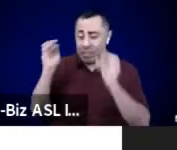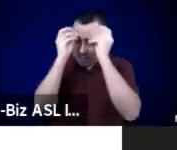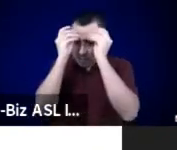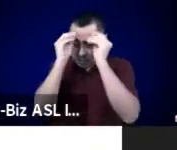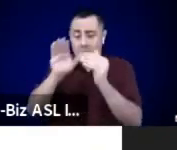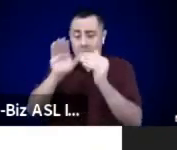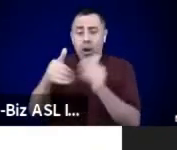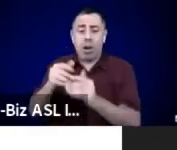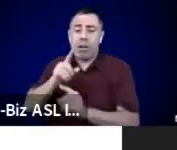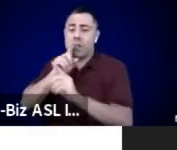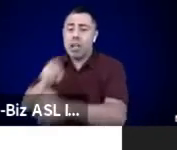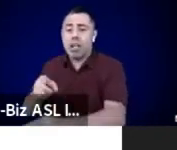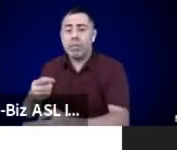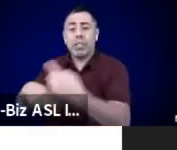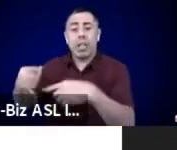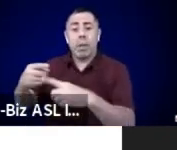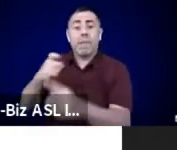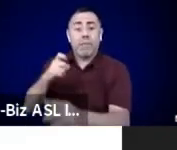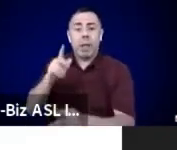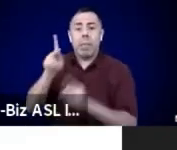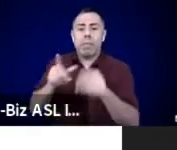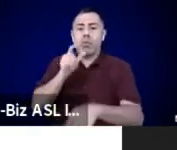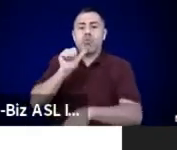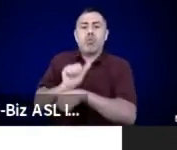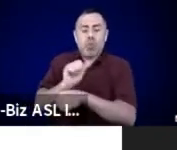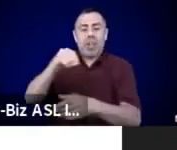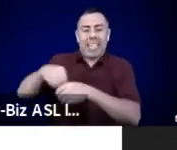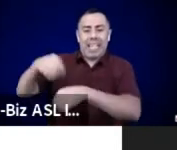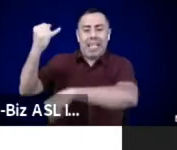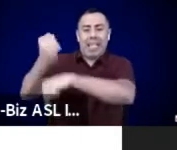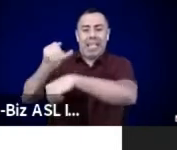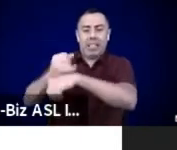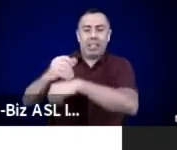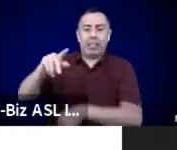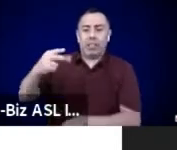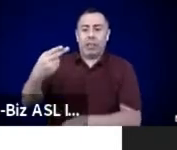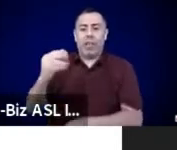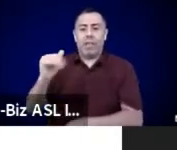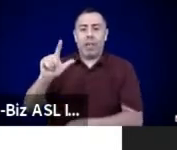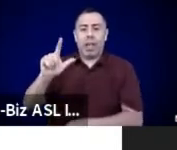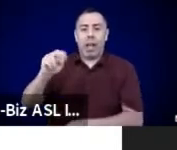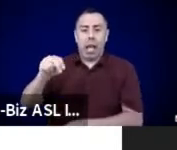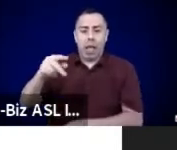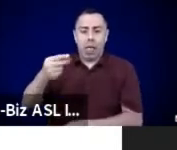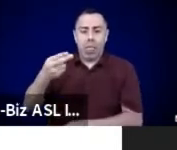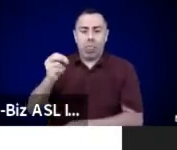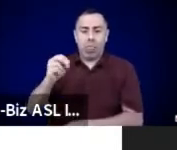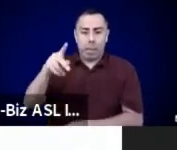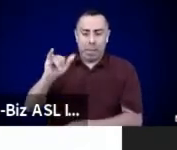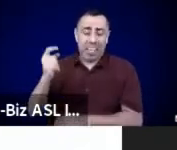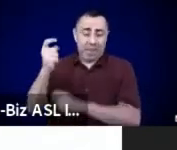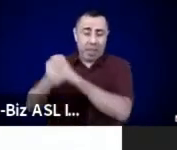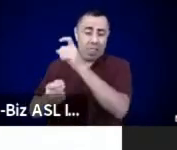Carry away my dead limbs Let me baptize my soul with the help of your waters